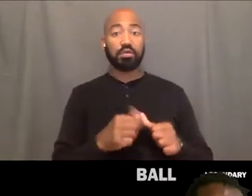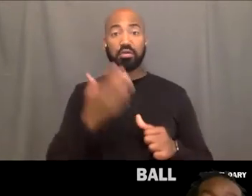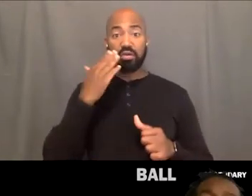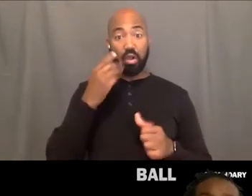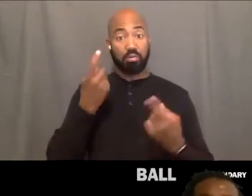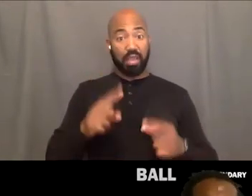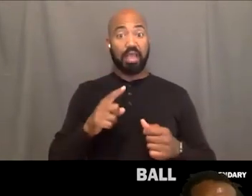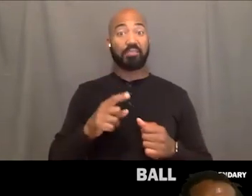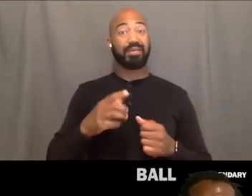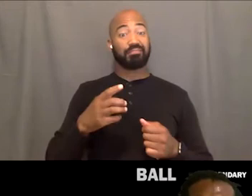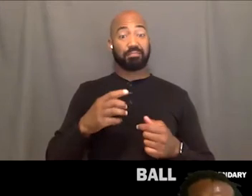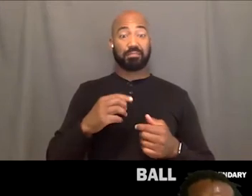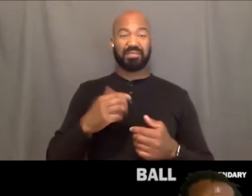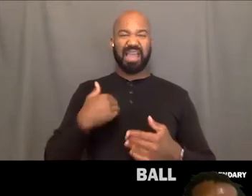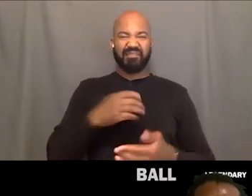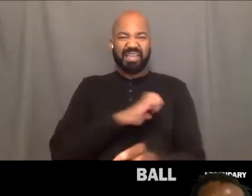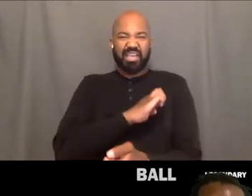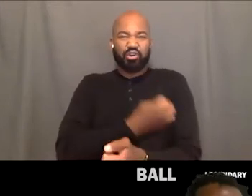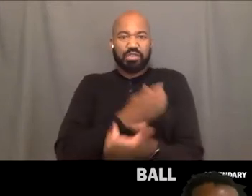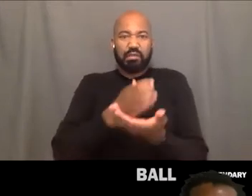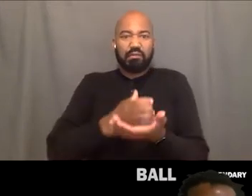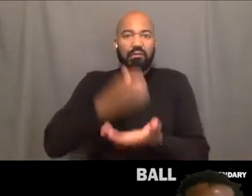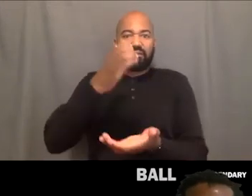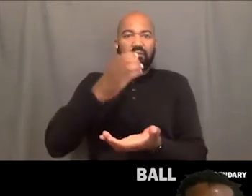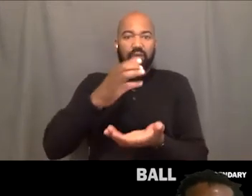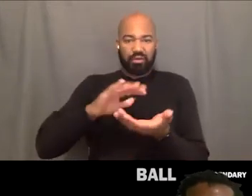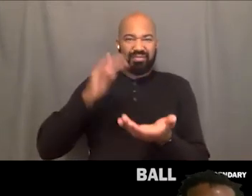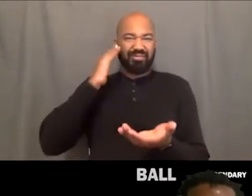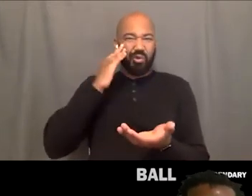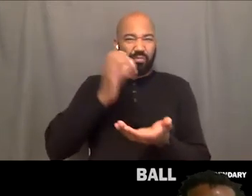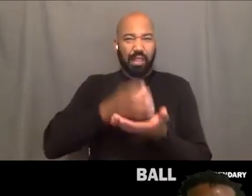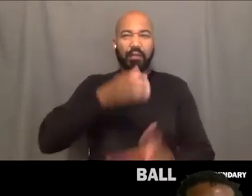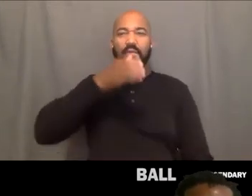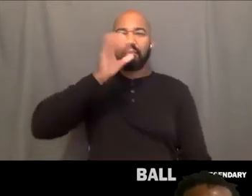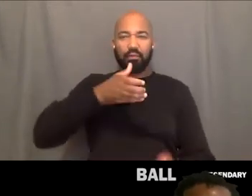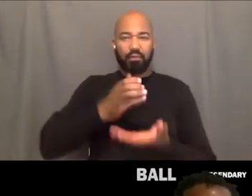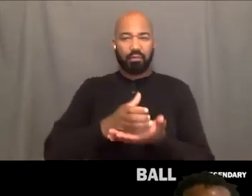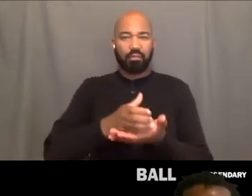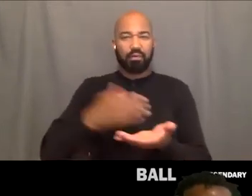Mm, I like that. Keep refilling your cup. Um... That kind of brings to my next question is like,